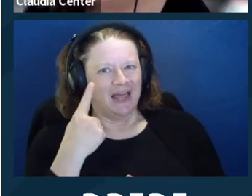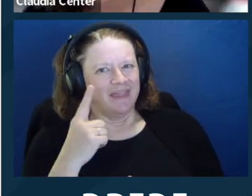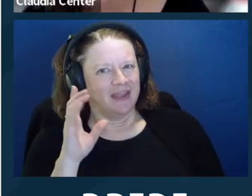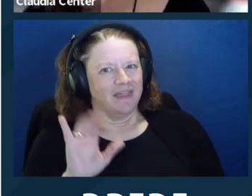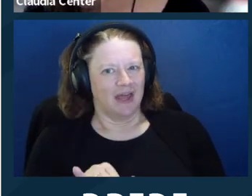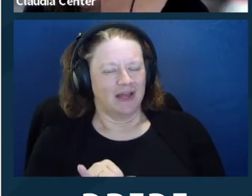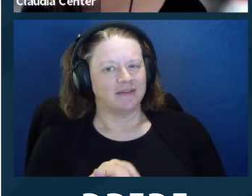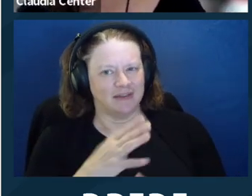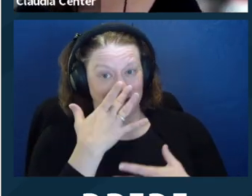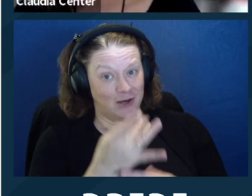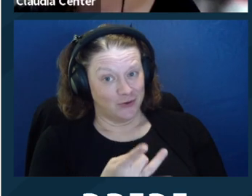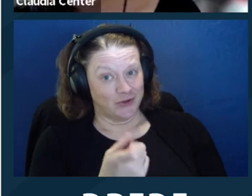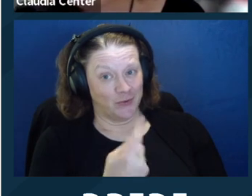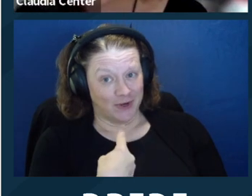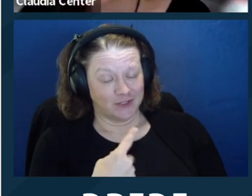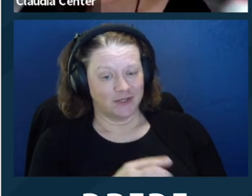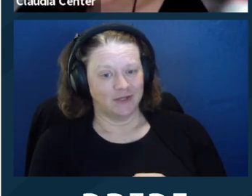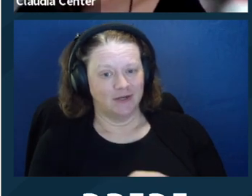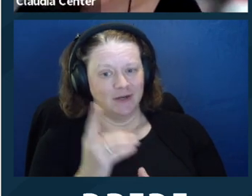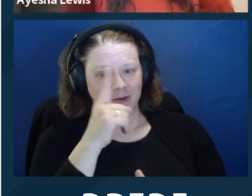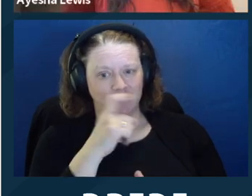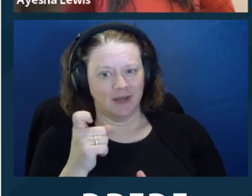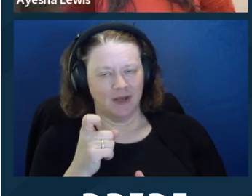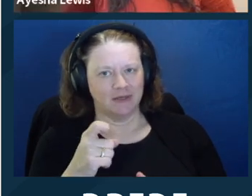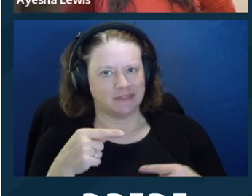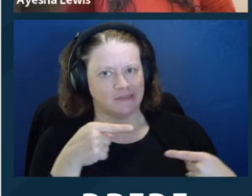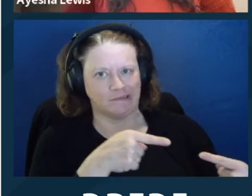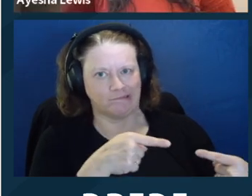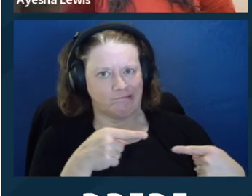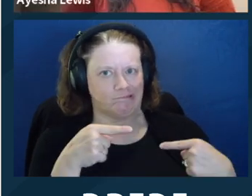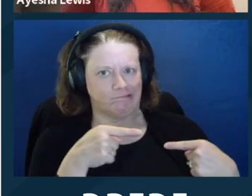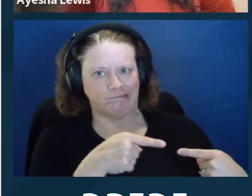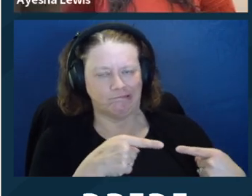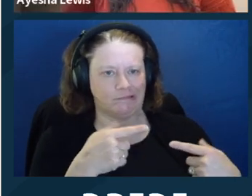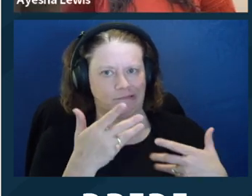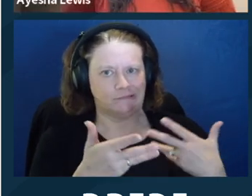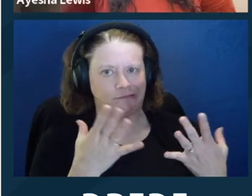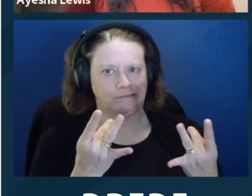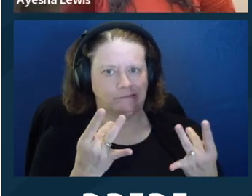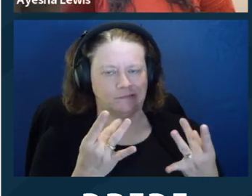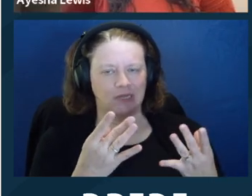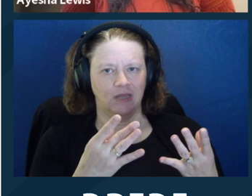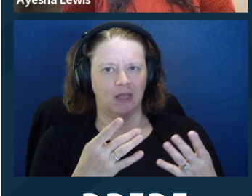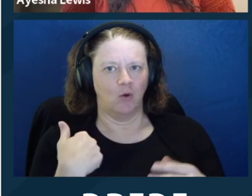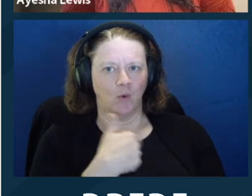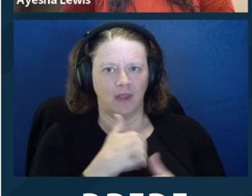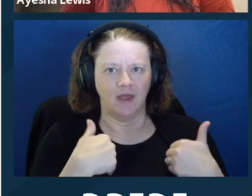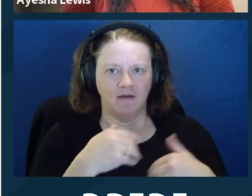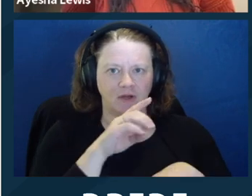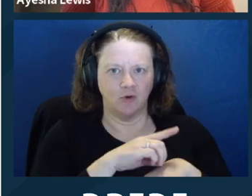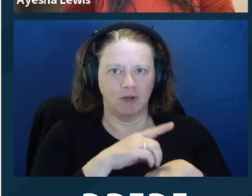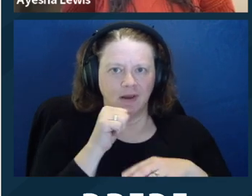I think it's definitely an interesting question, because there's a tension